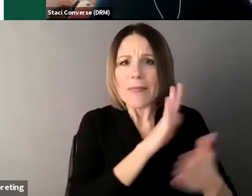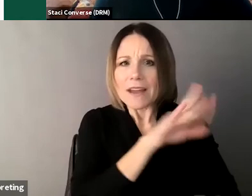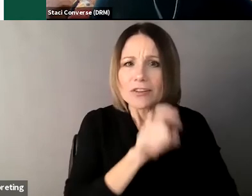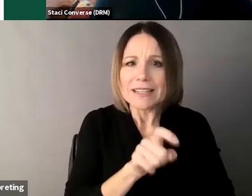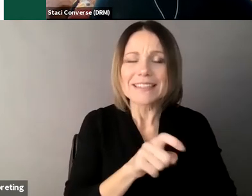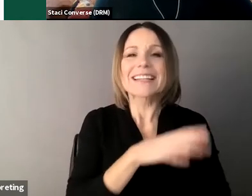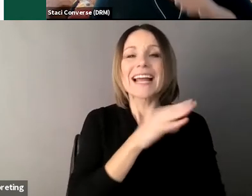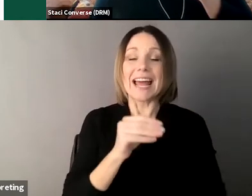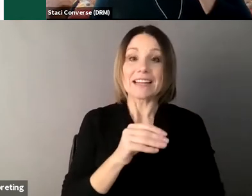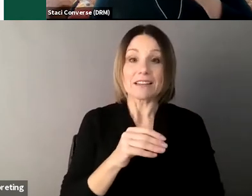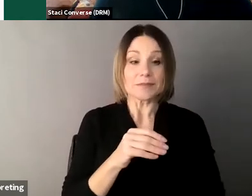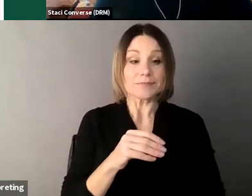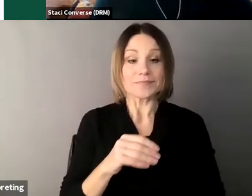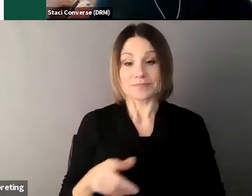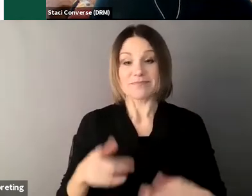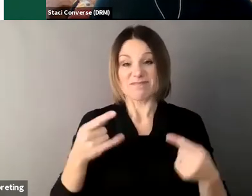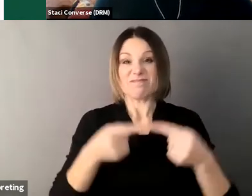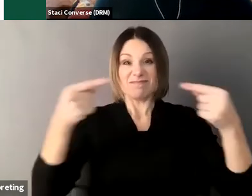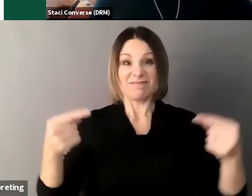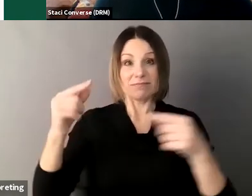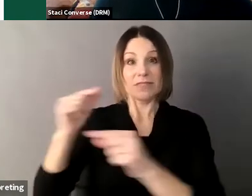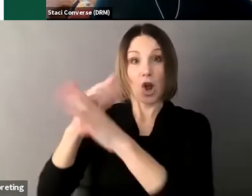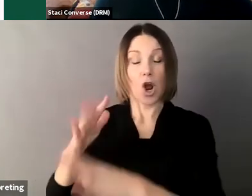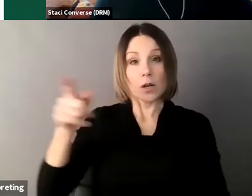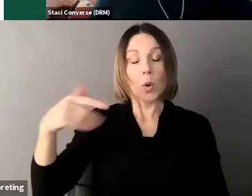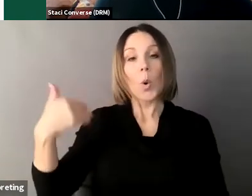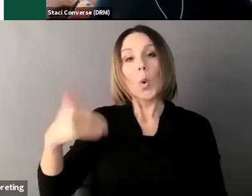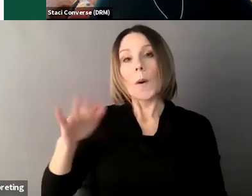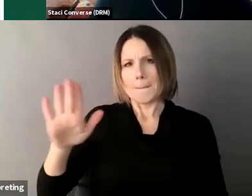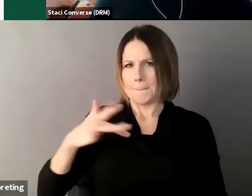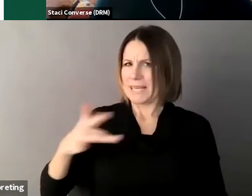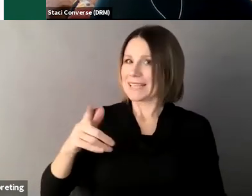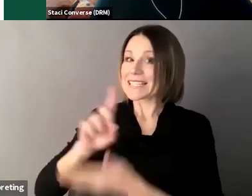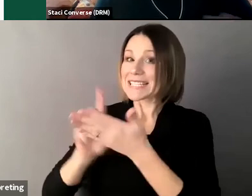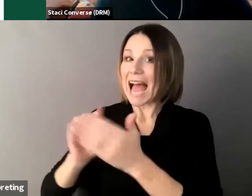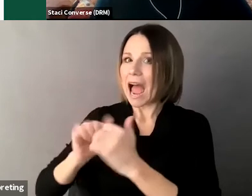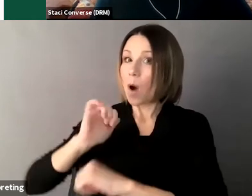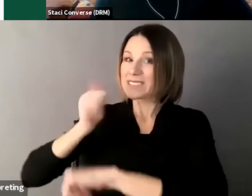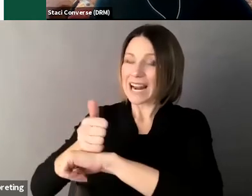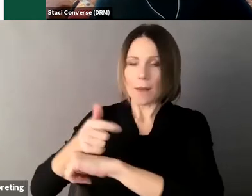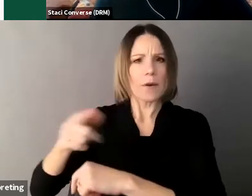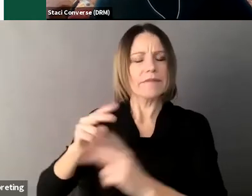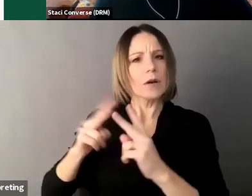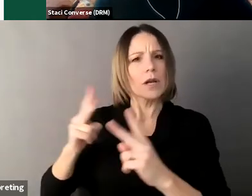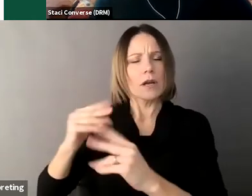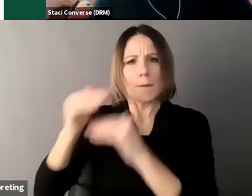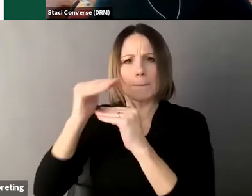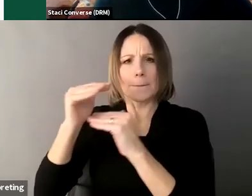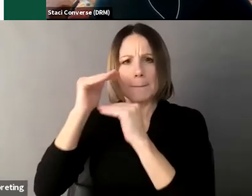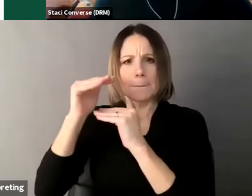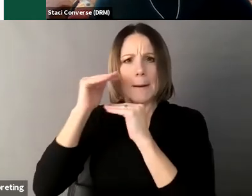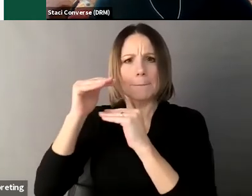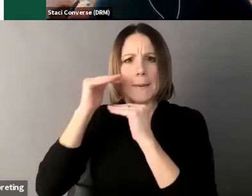and individuals powers and rights and authority are transferred to another person and guardianship